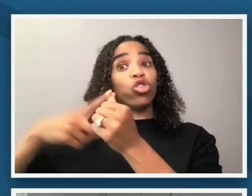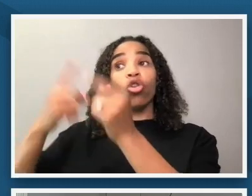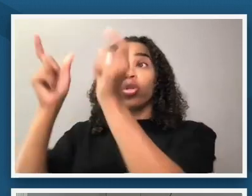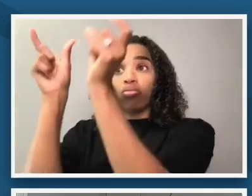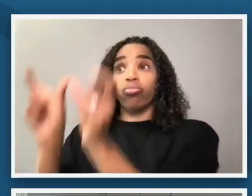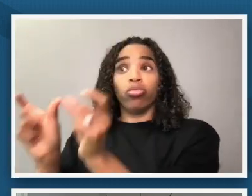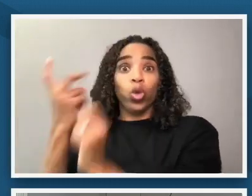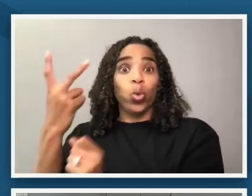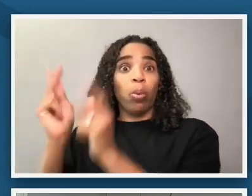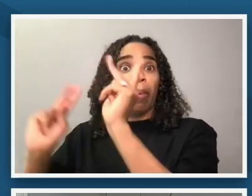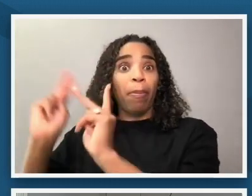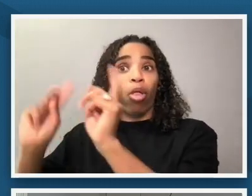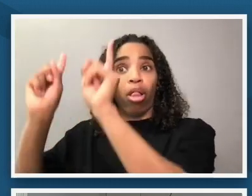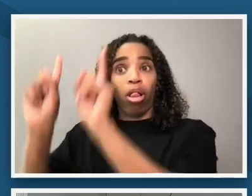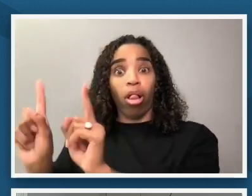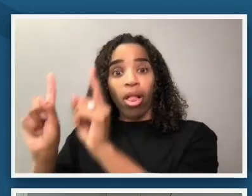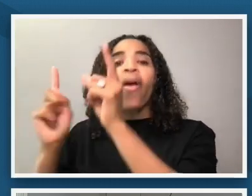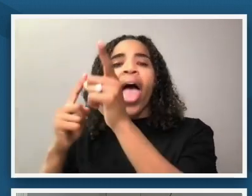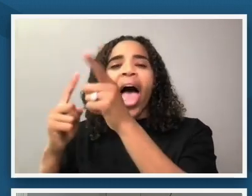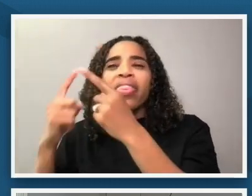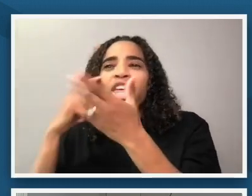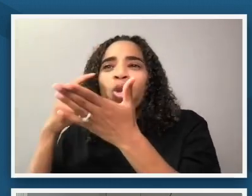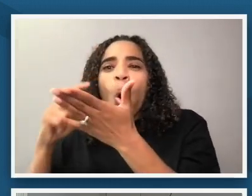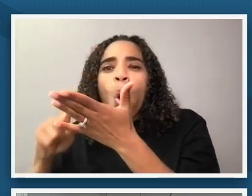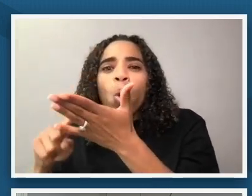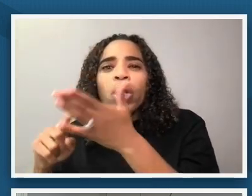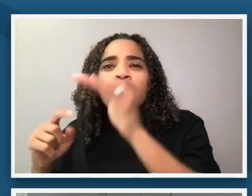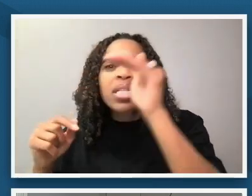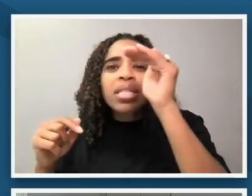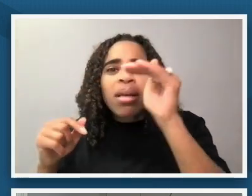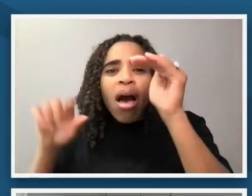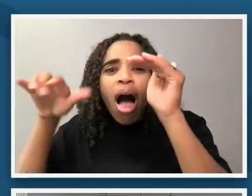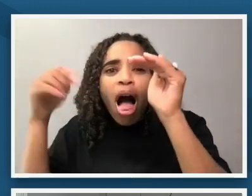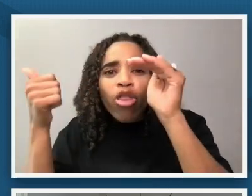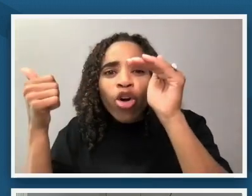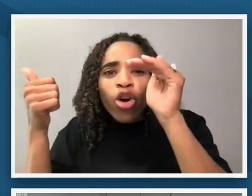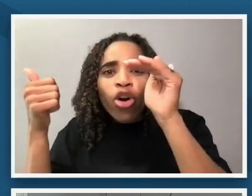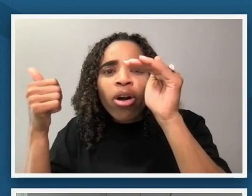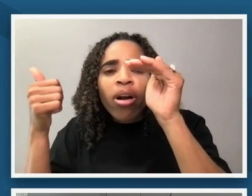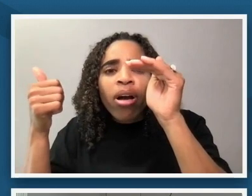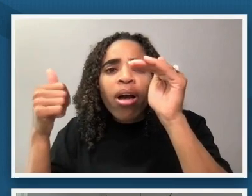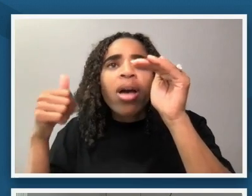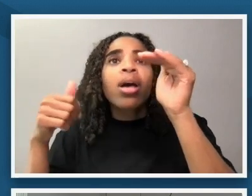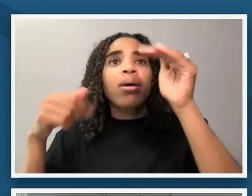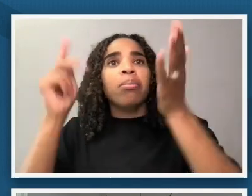see a smaller figure in